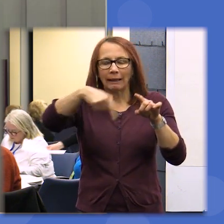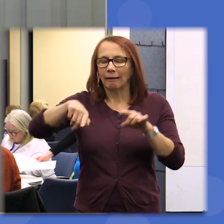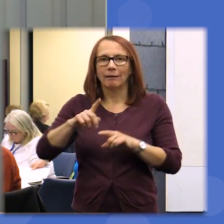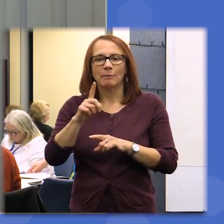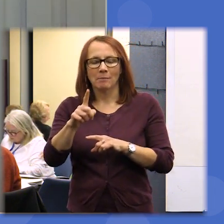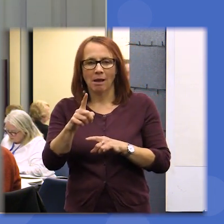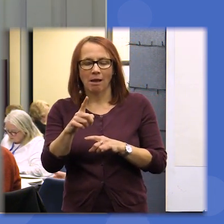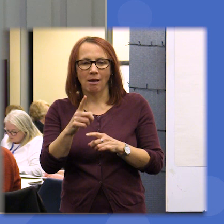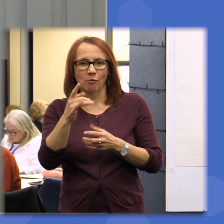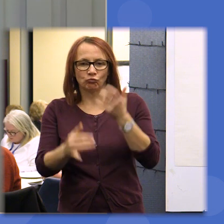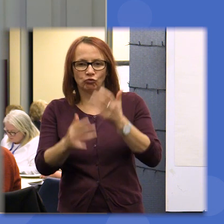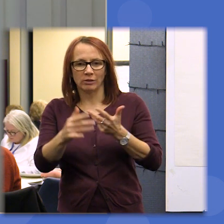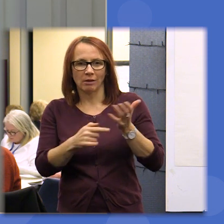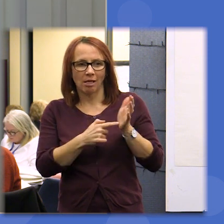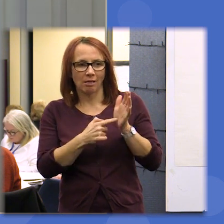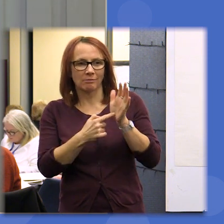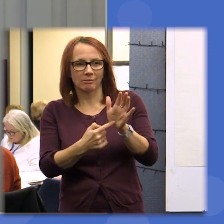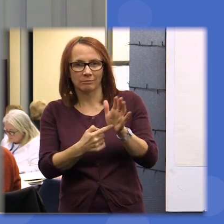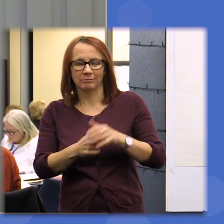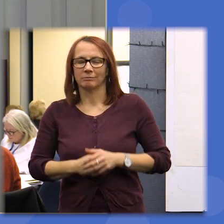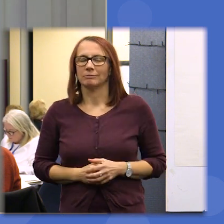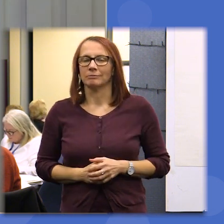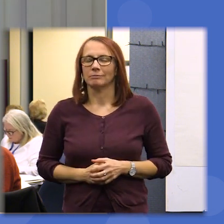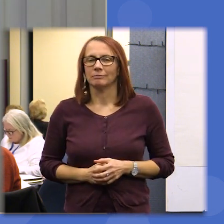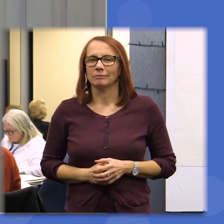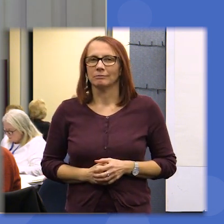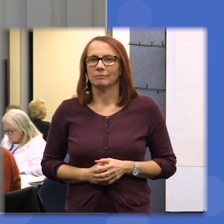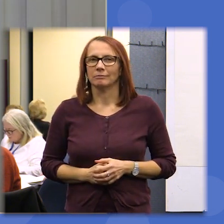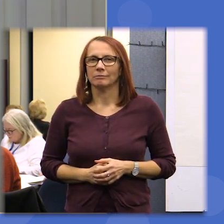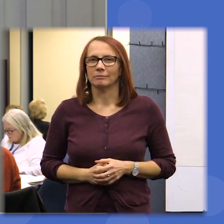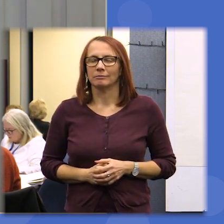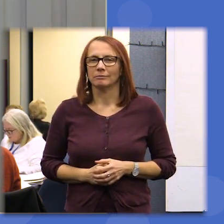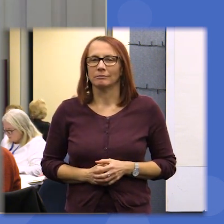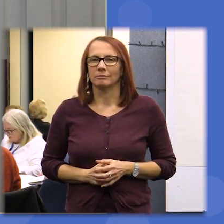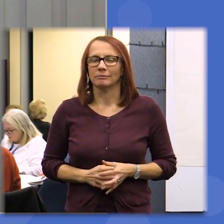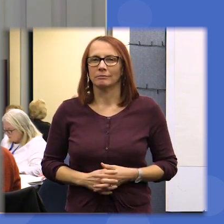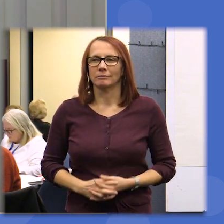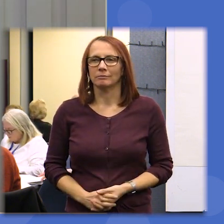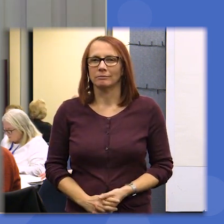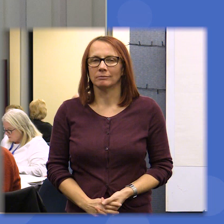I get the right little bit of dongle I will be able to put up so it was